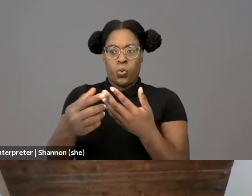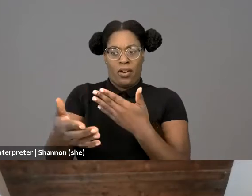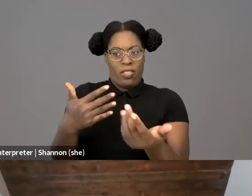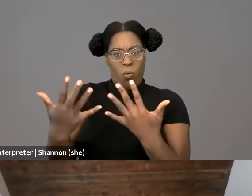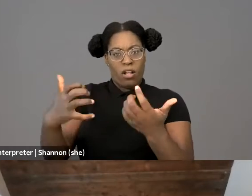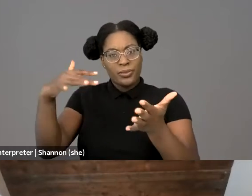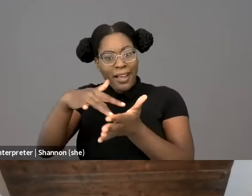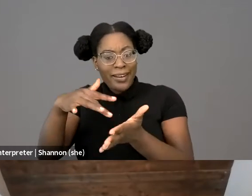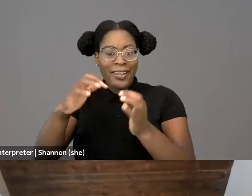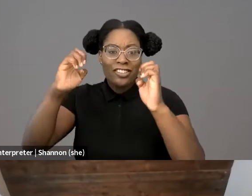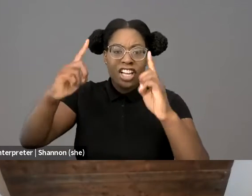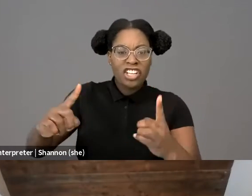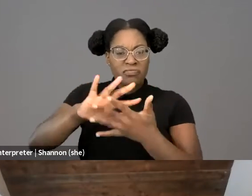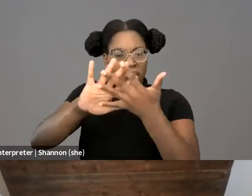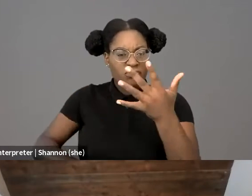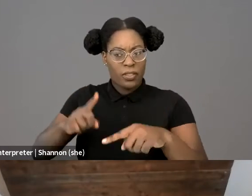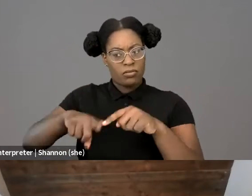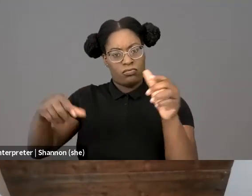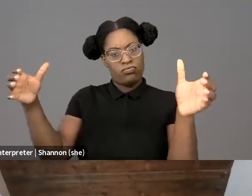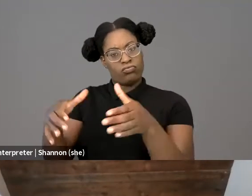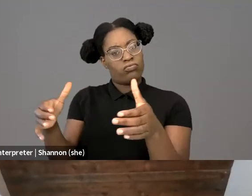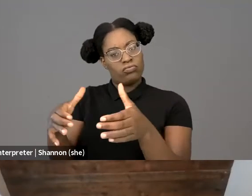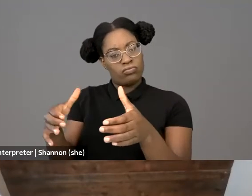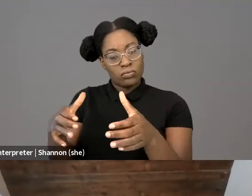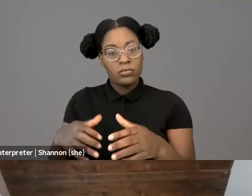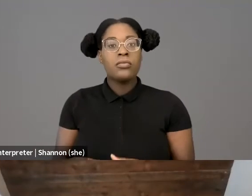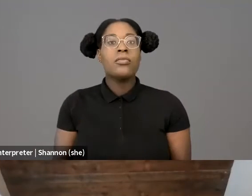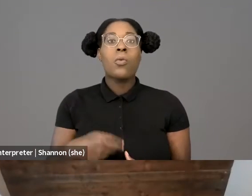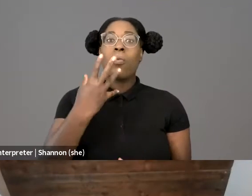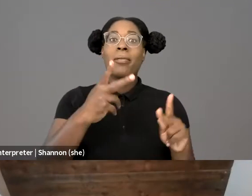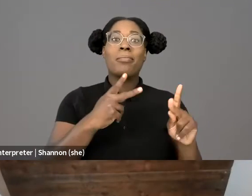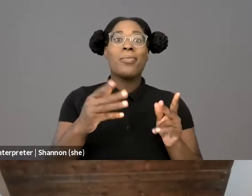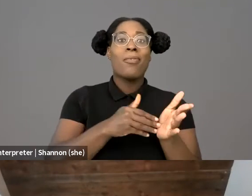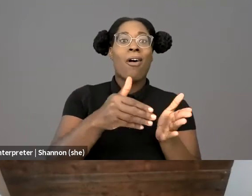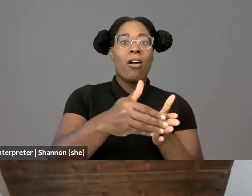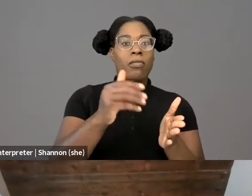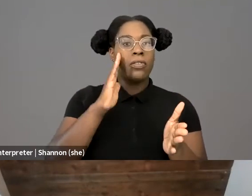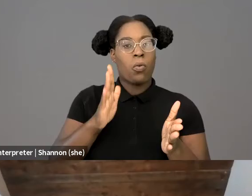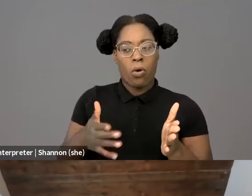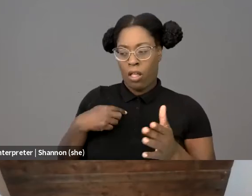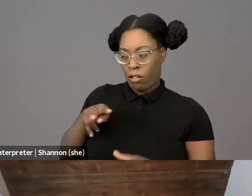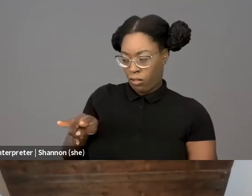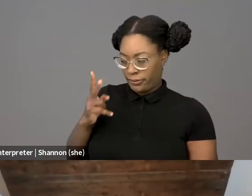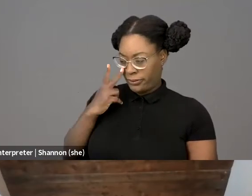that comprise White men deputized to prevent rebellions by stopping any enslaved people who happen to be on the roads,